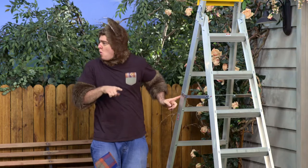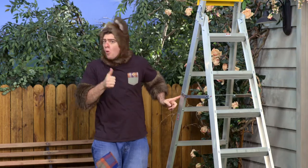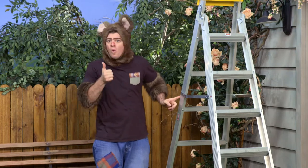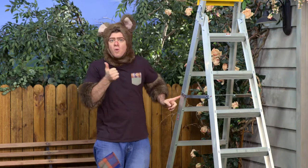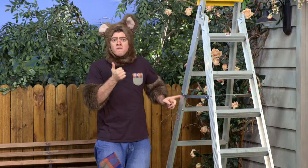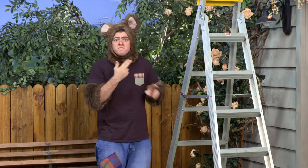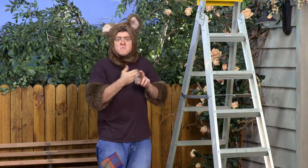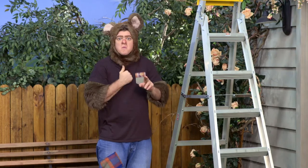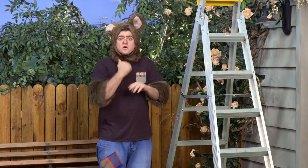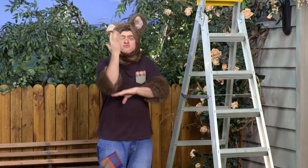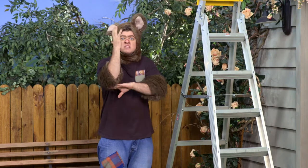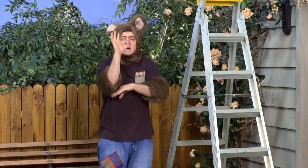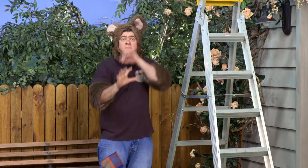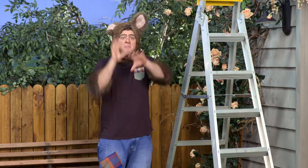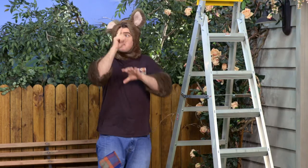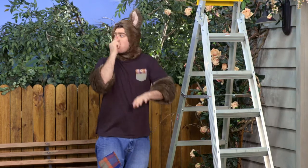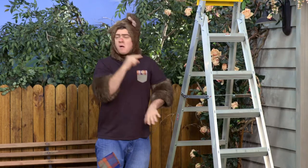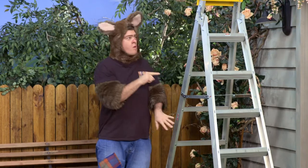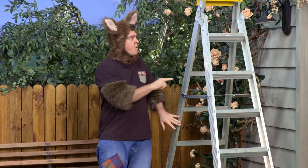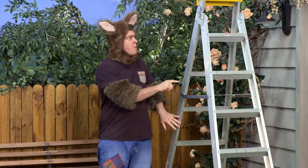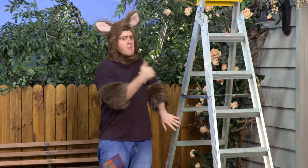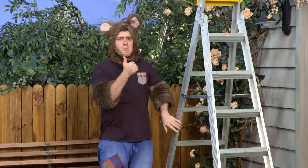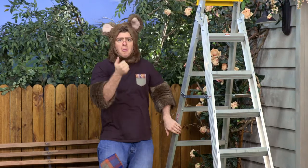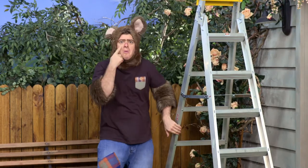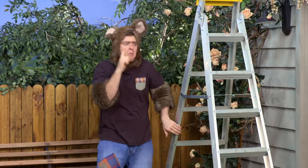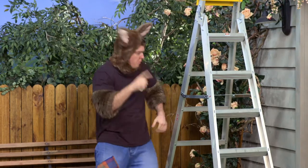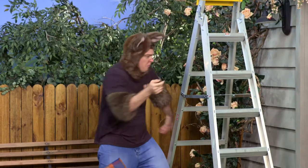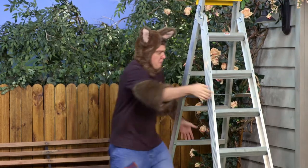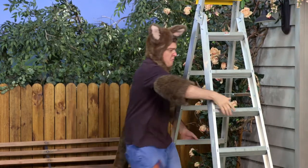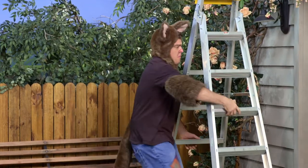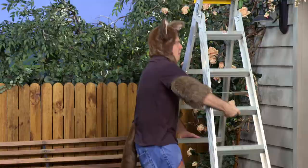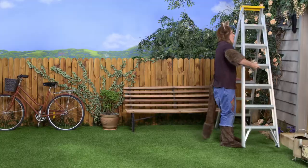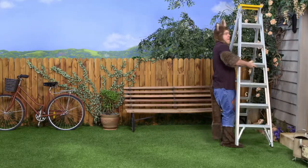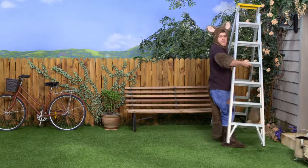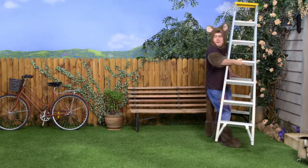This'd be great for climbing up my tree. Let's have a look.